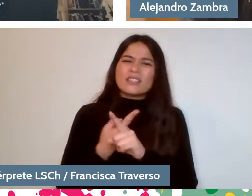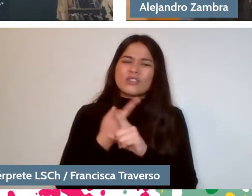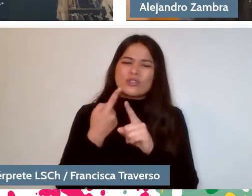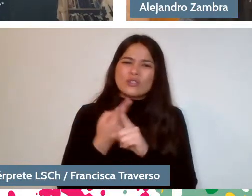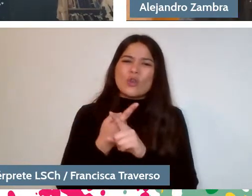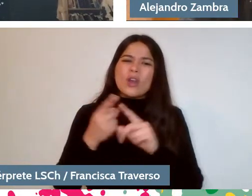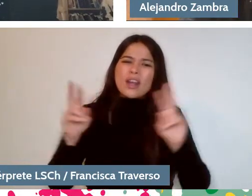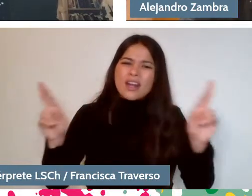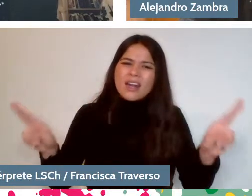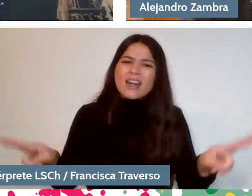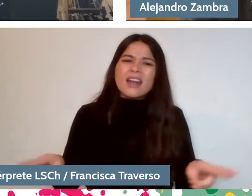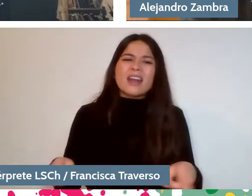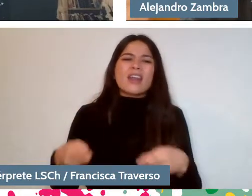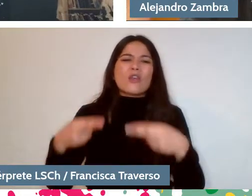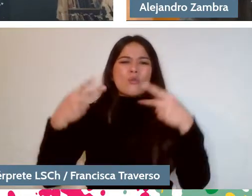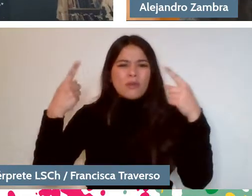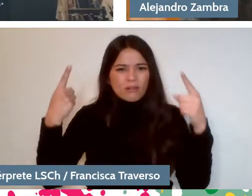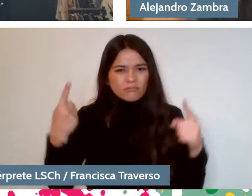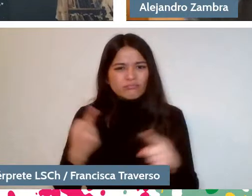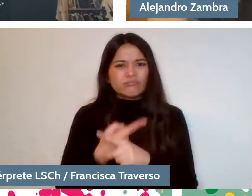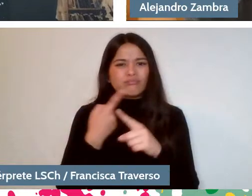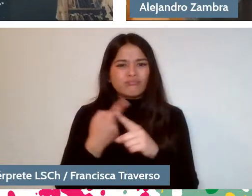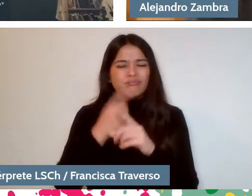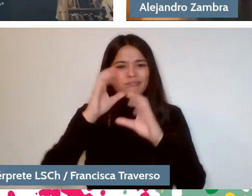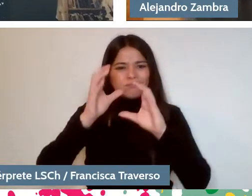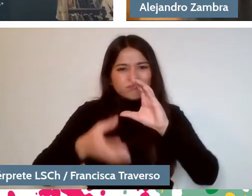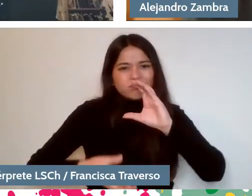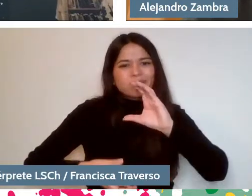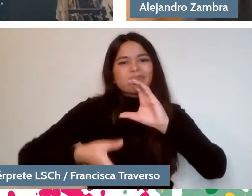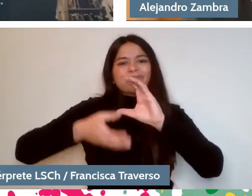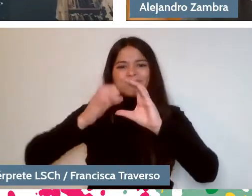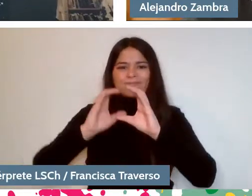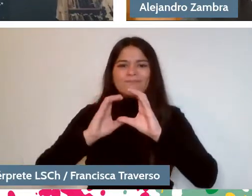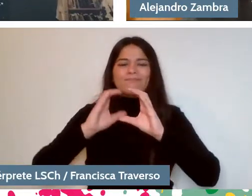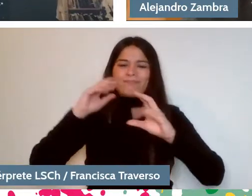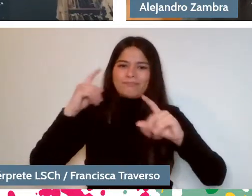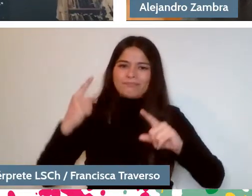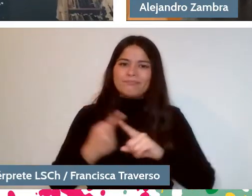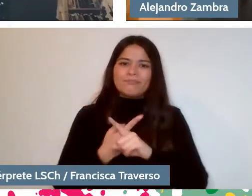I think that at the level of obsession